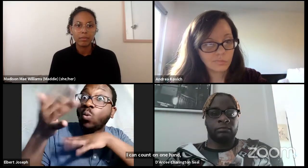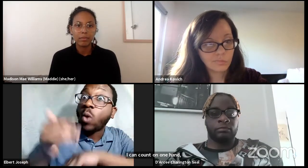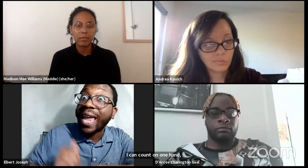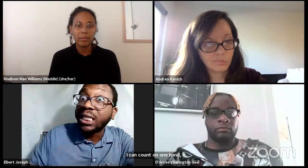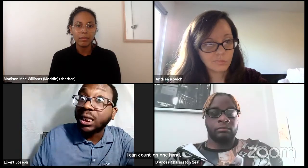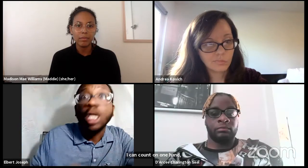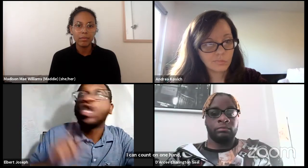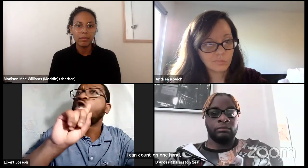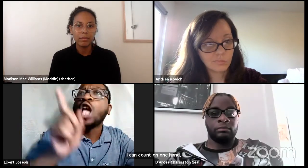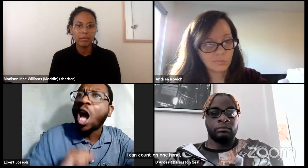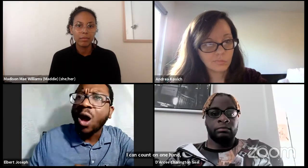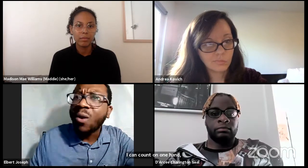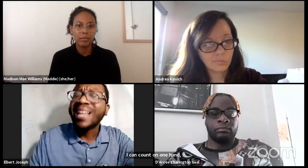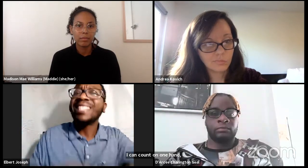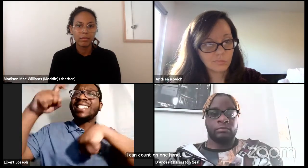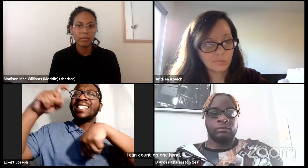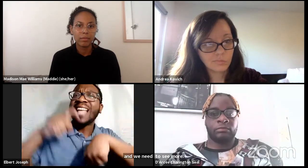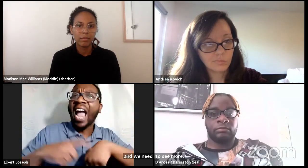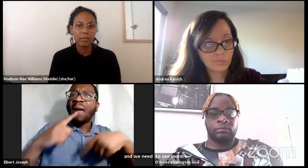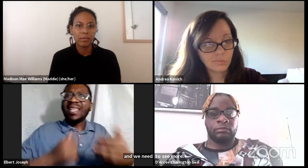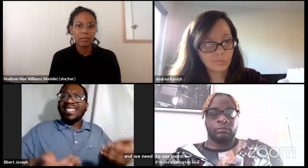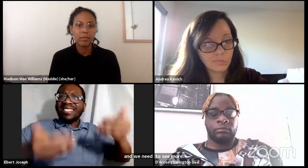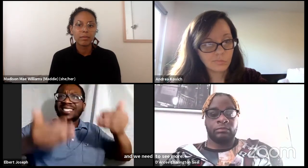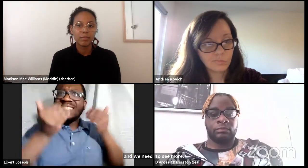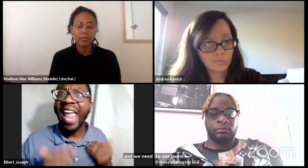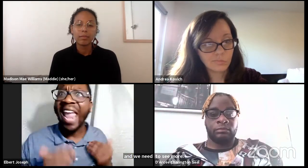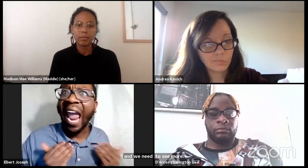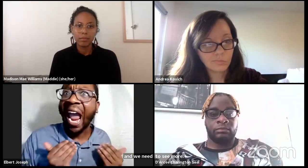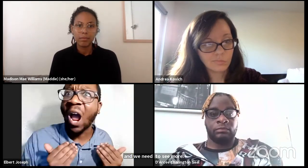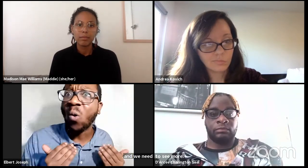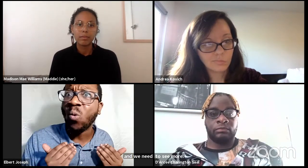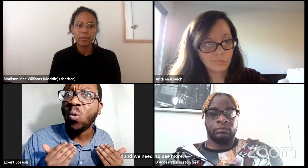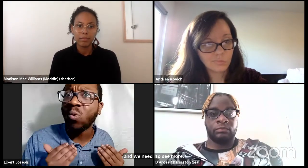We don't have time to sit back on our laurels. It is time now.